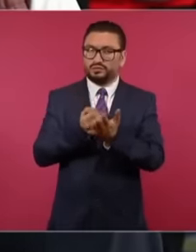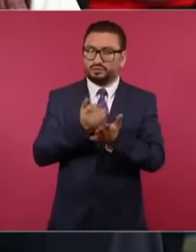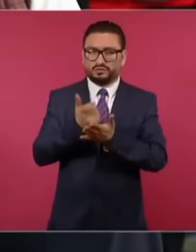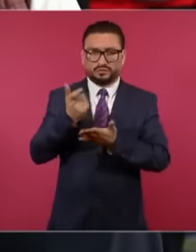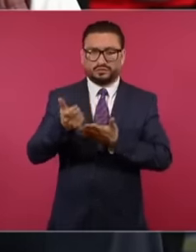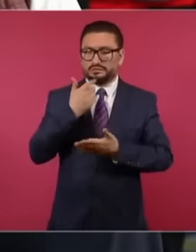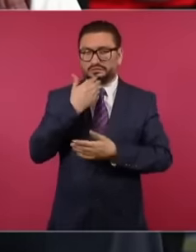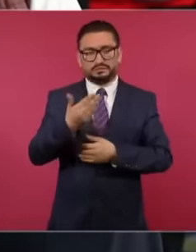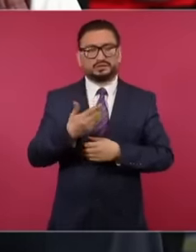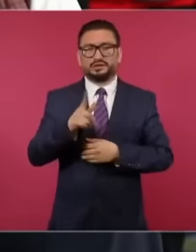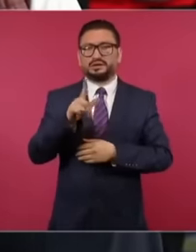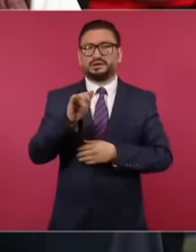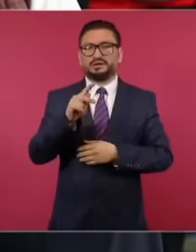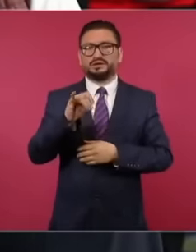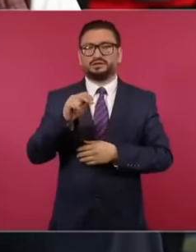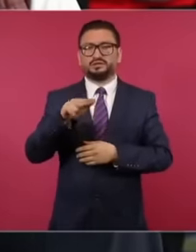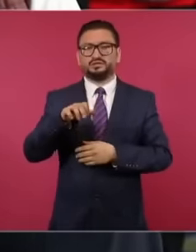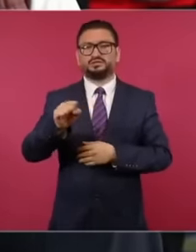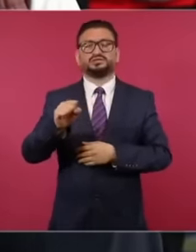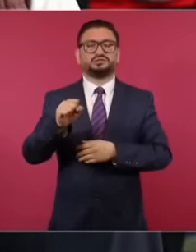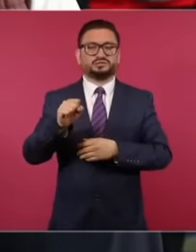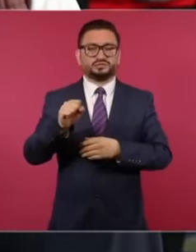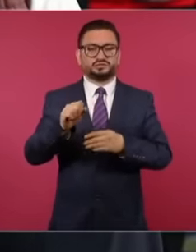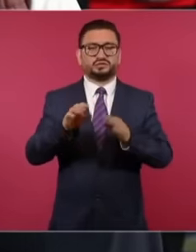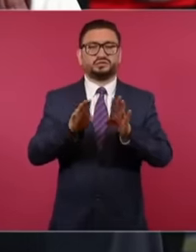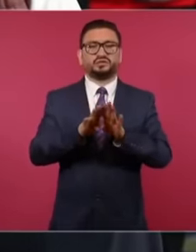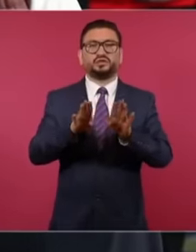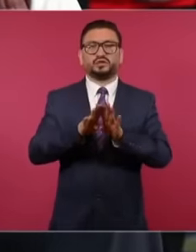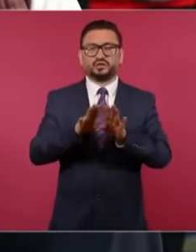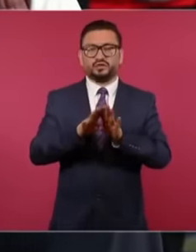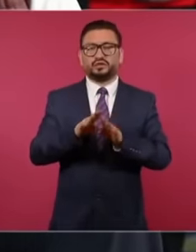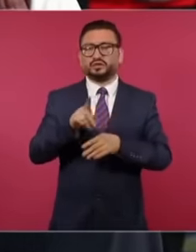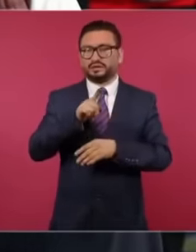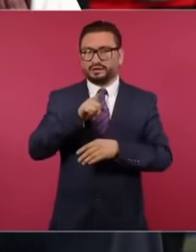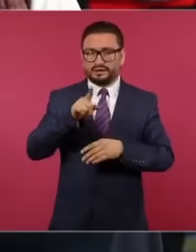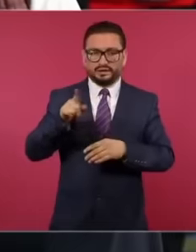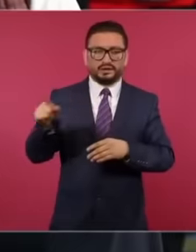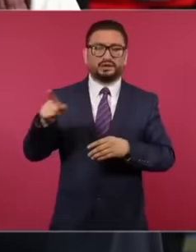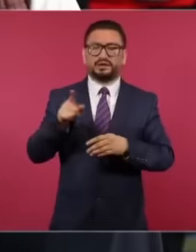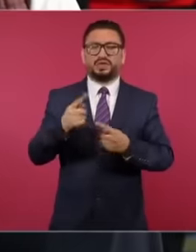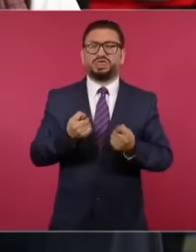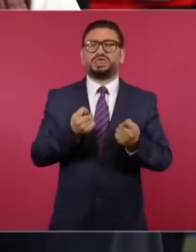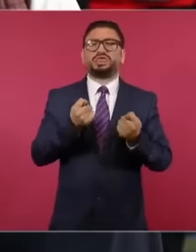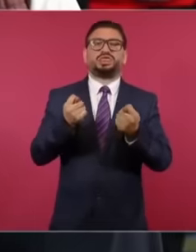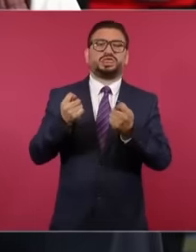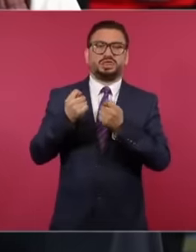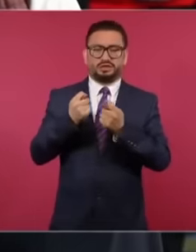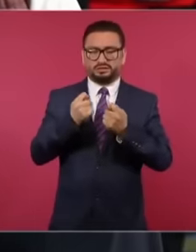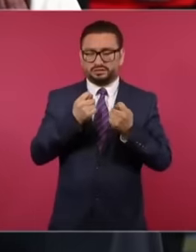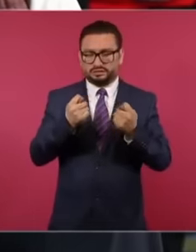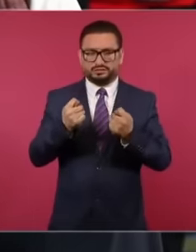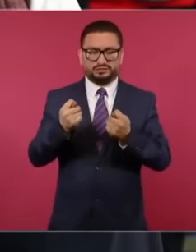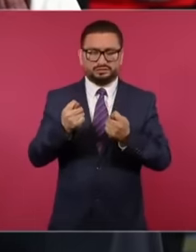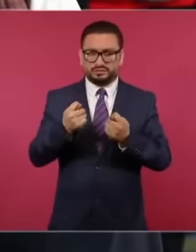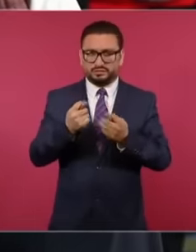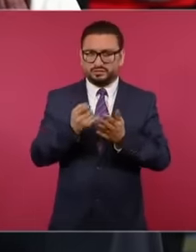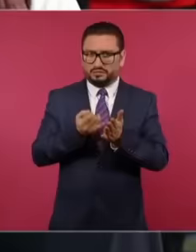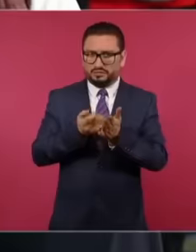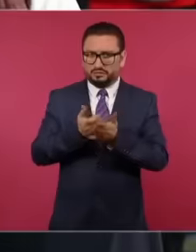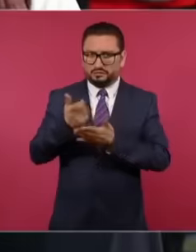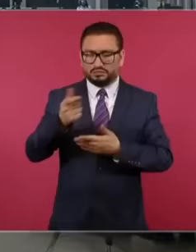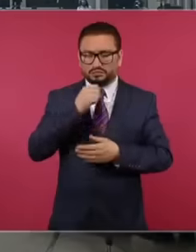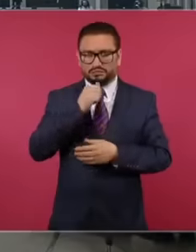Latinus operates in absolute anarchy in tax terms and my question